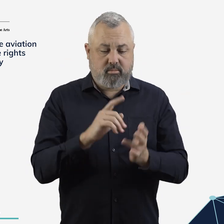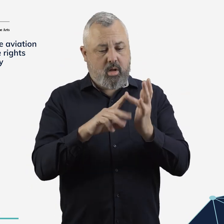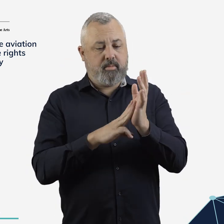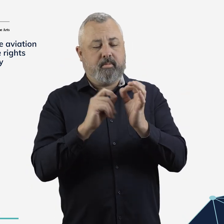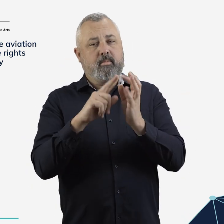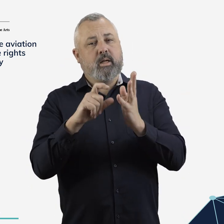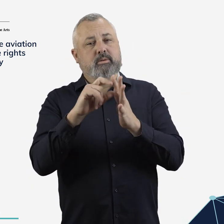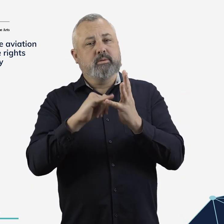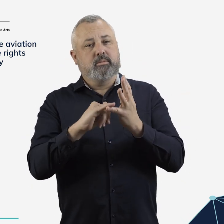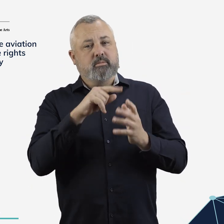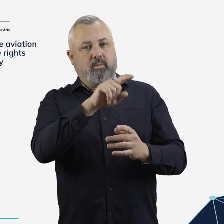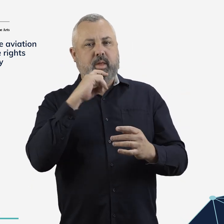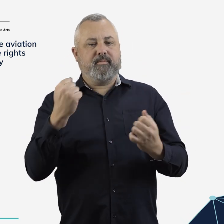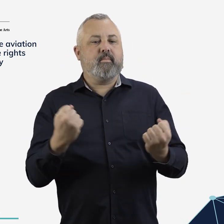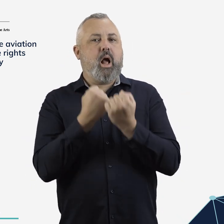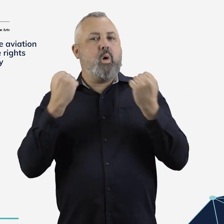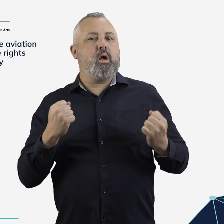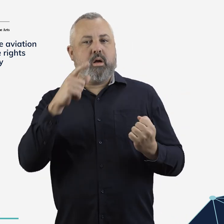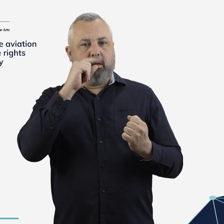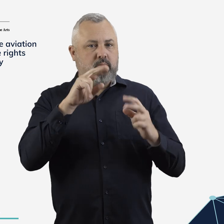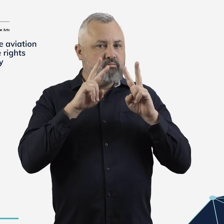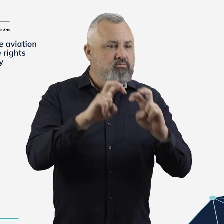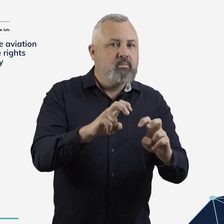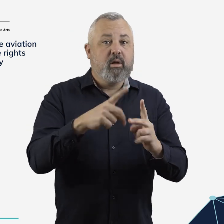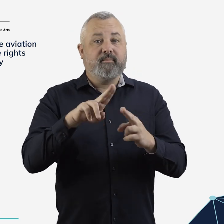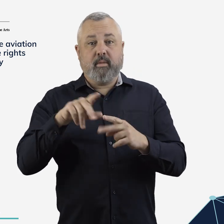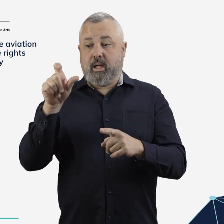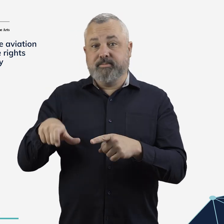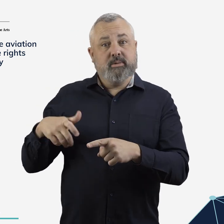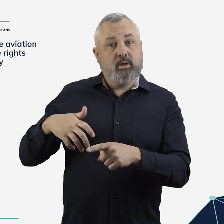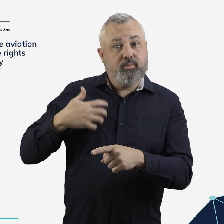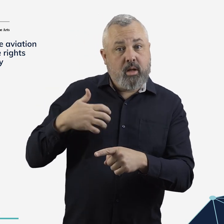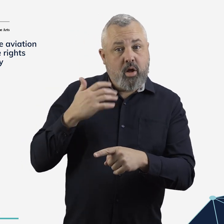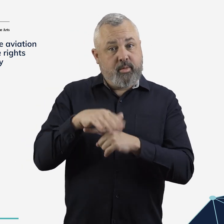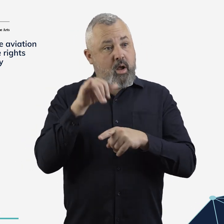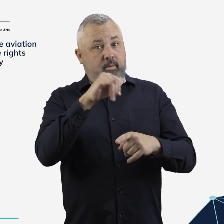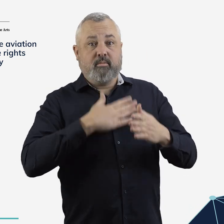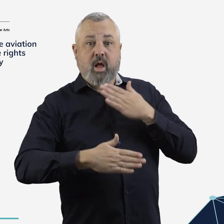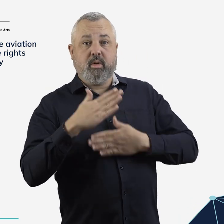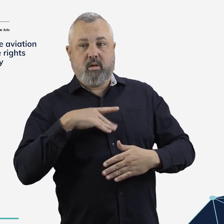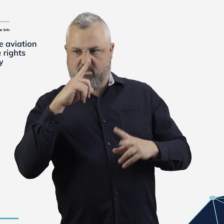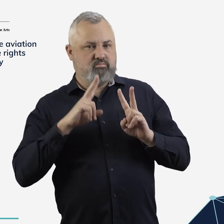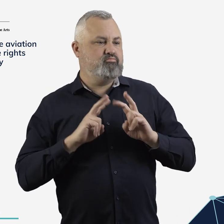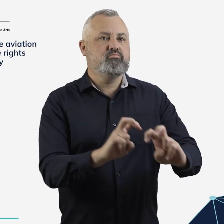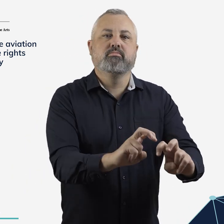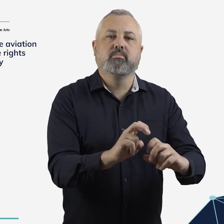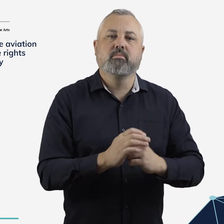This will have the power to investigate customer complaints about airline conduct and